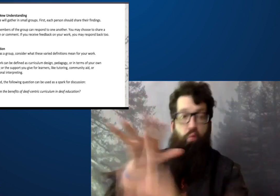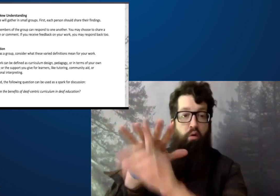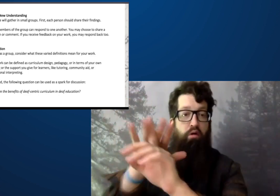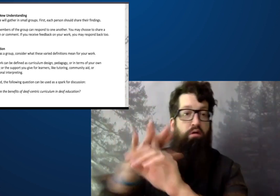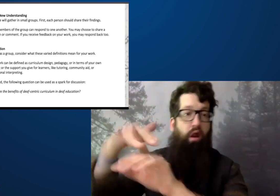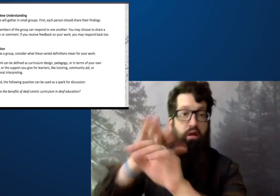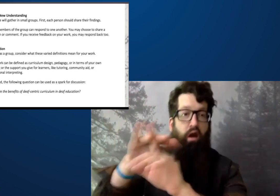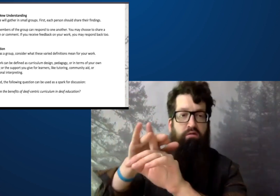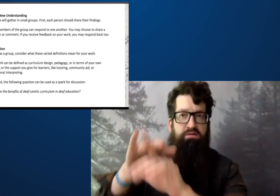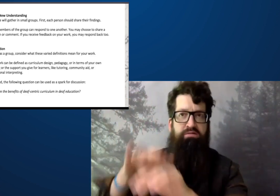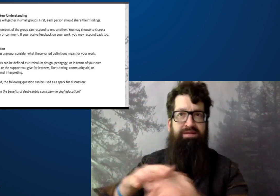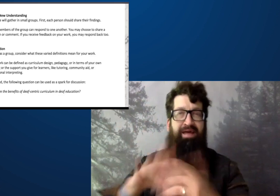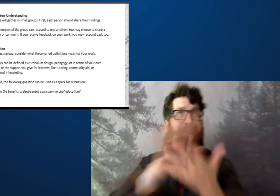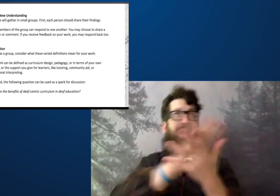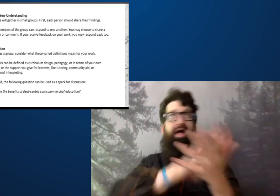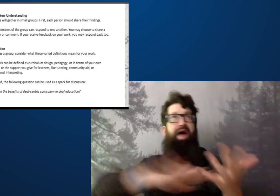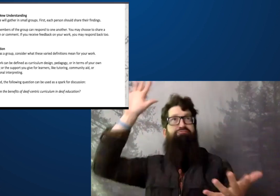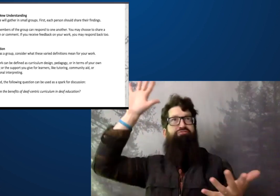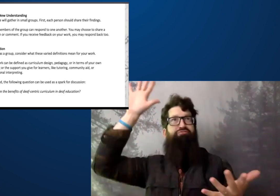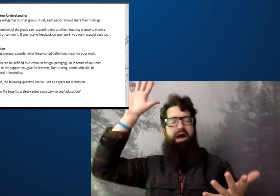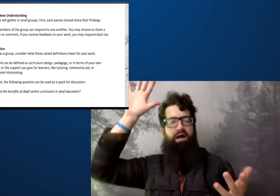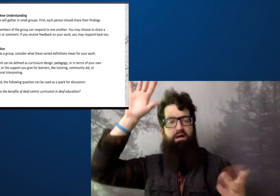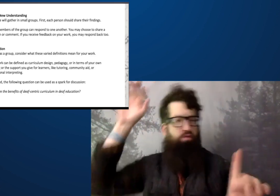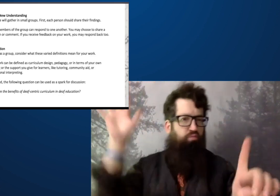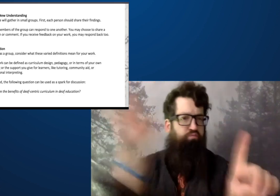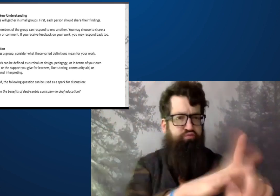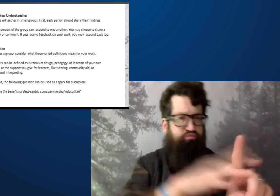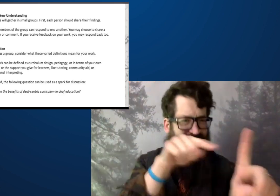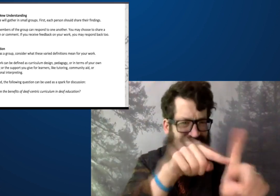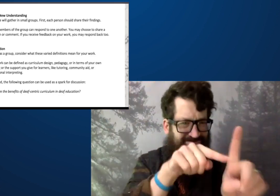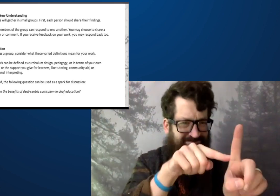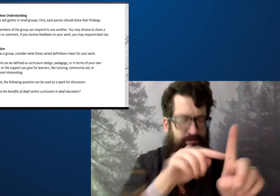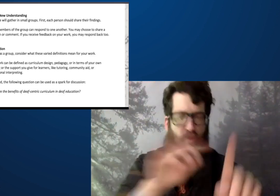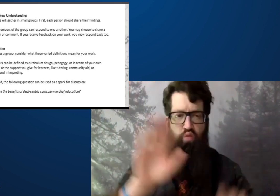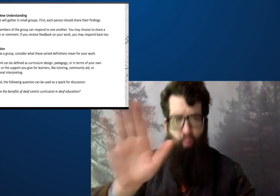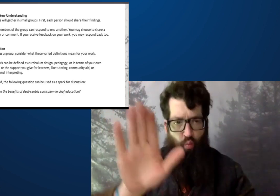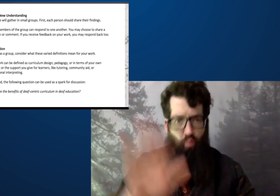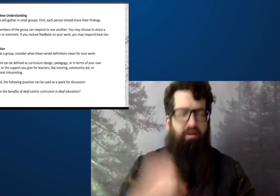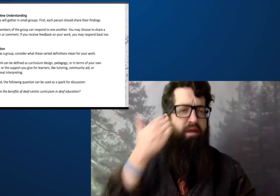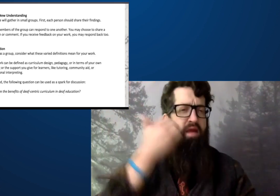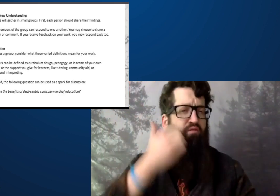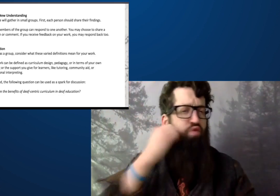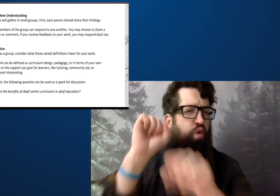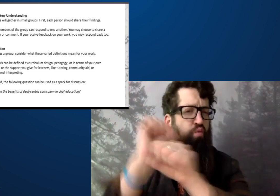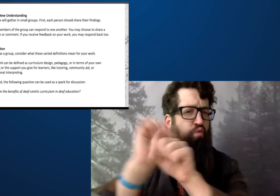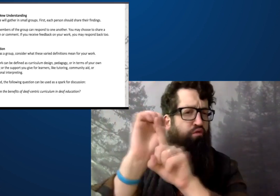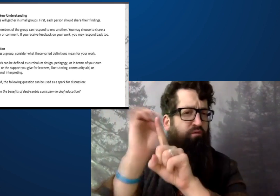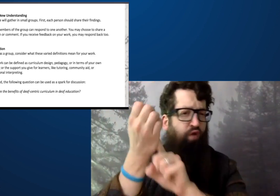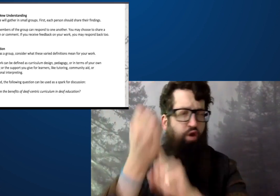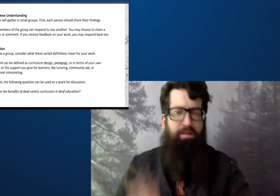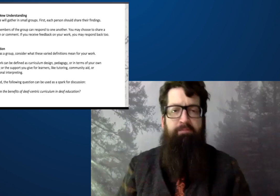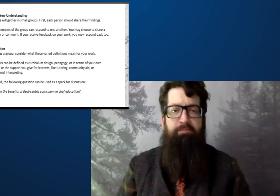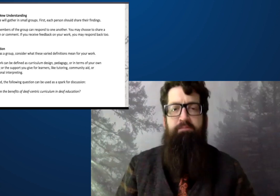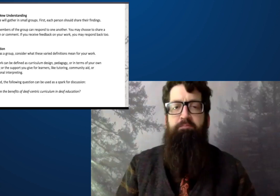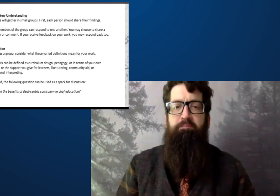Curriculum in your context, it's not an abstract idea. I mean, it is, but it's meant to be